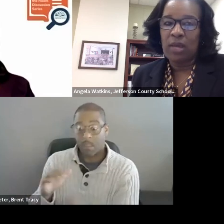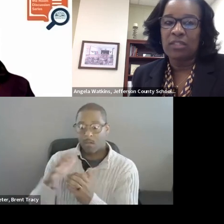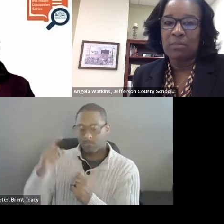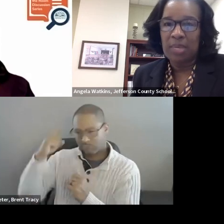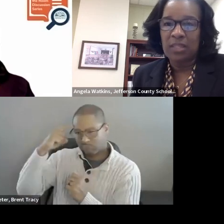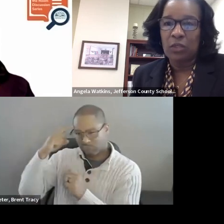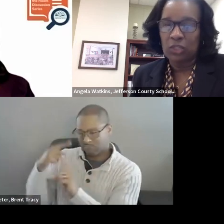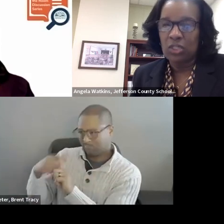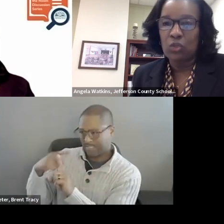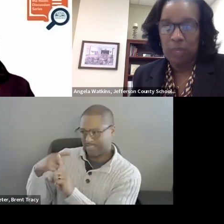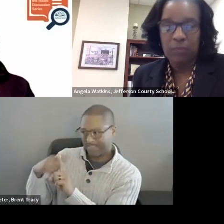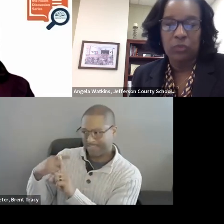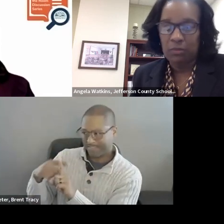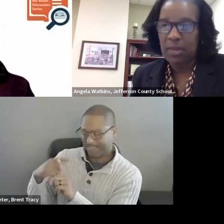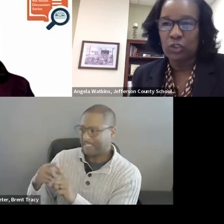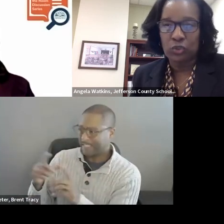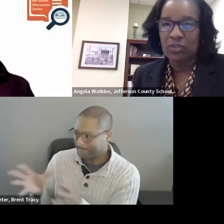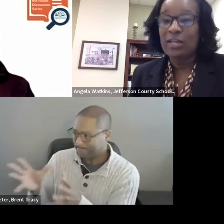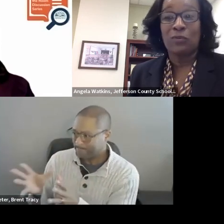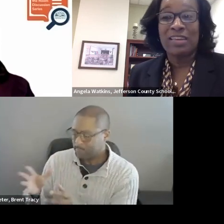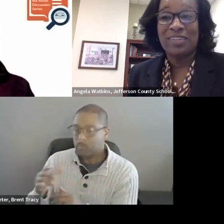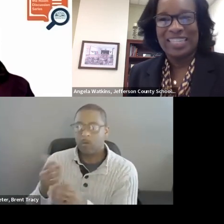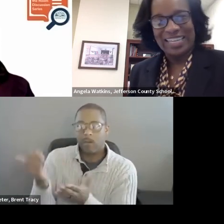trying to meet those new people to make sure they don't leave us!